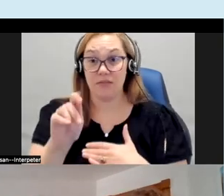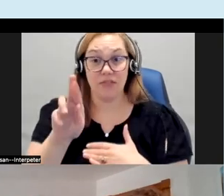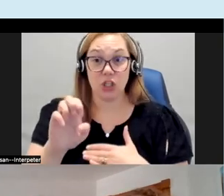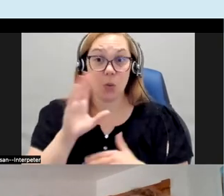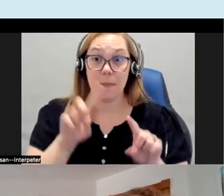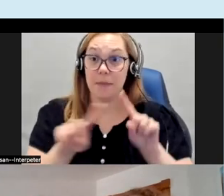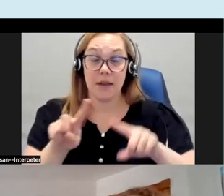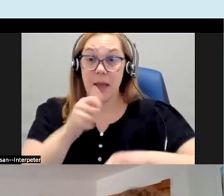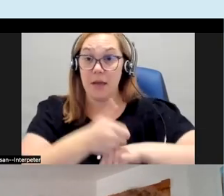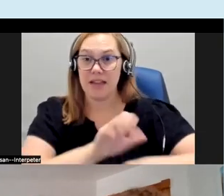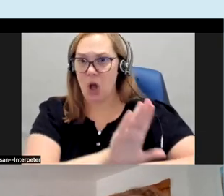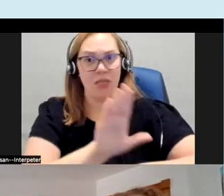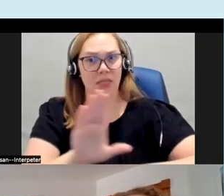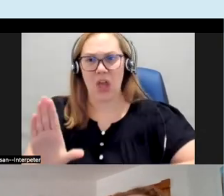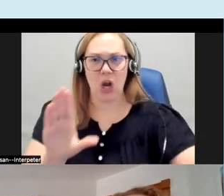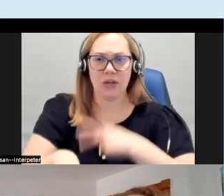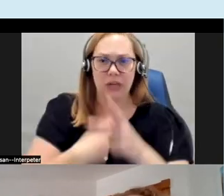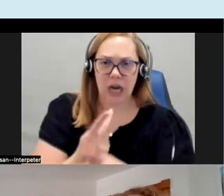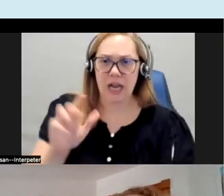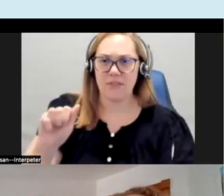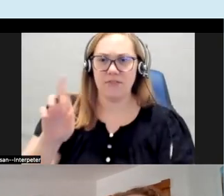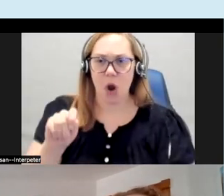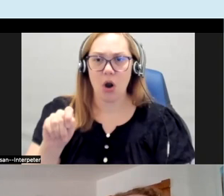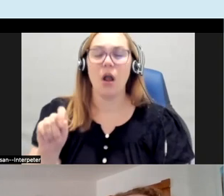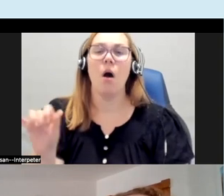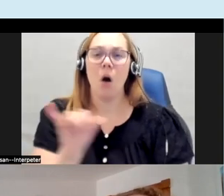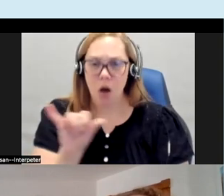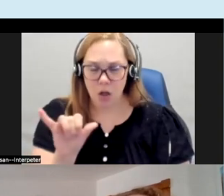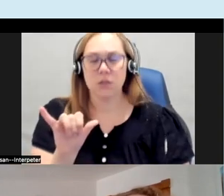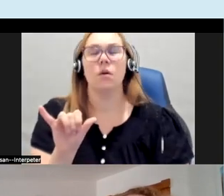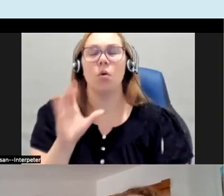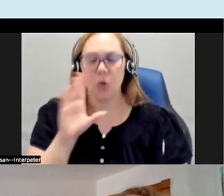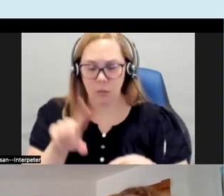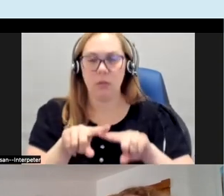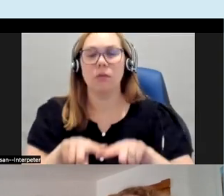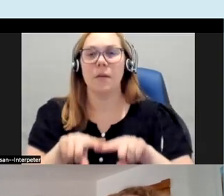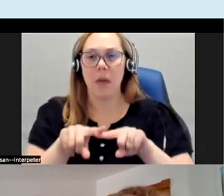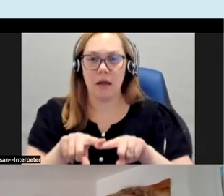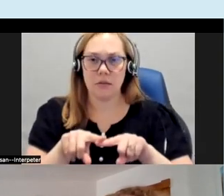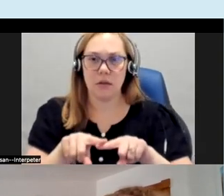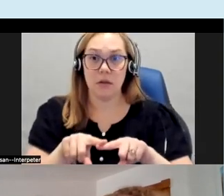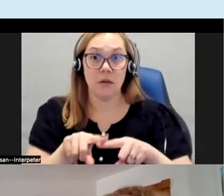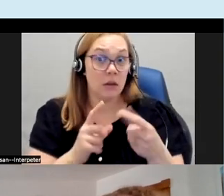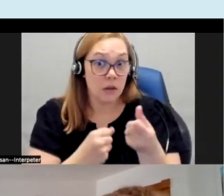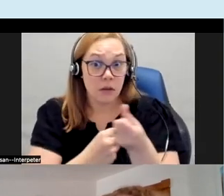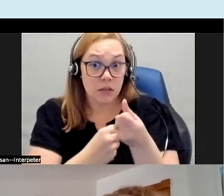own style of art it's also going to depend on any kind of support or lack of support